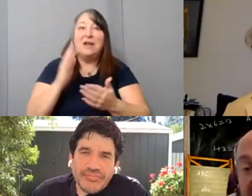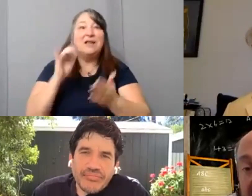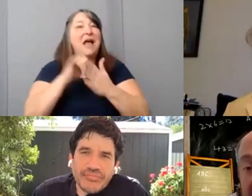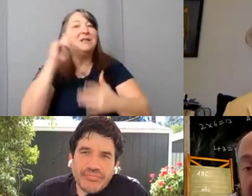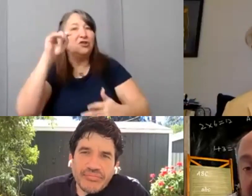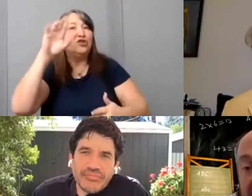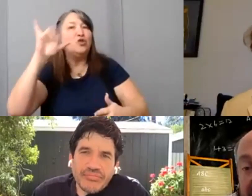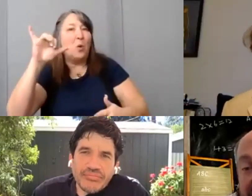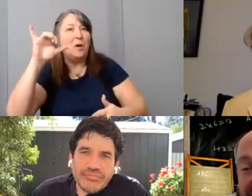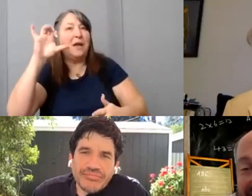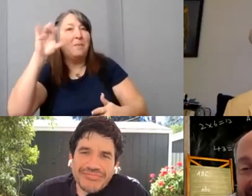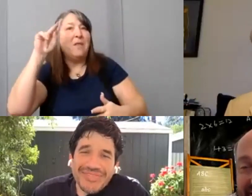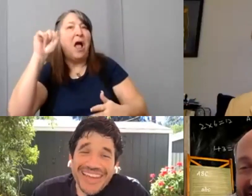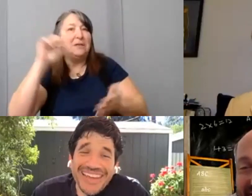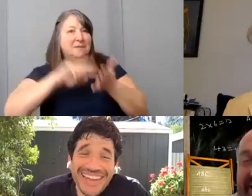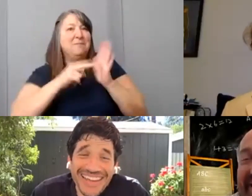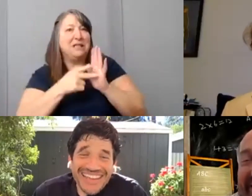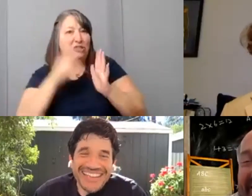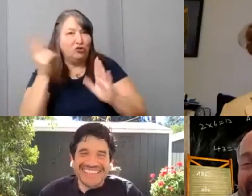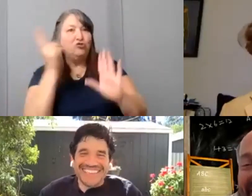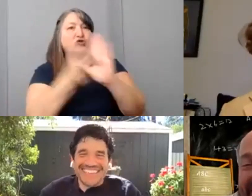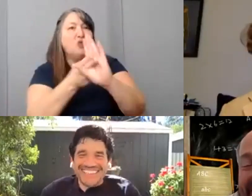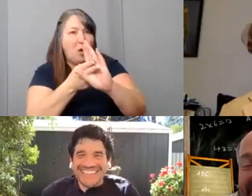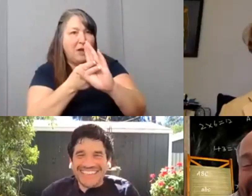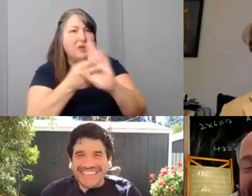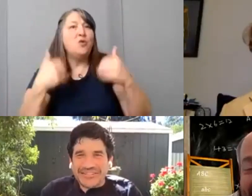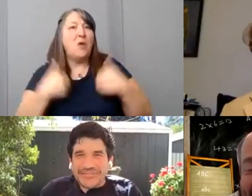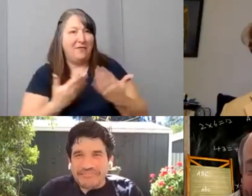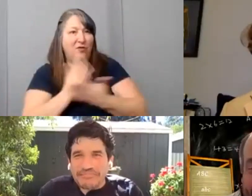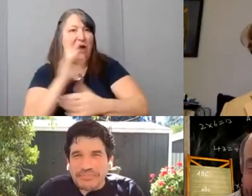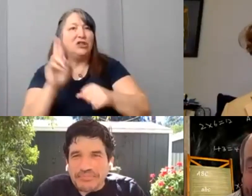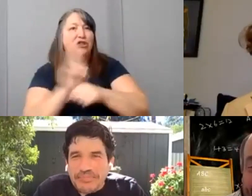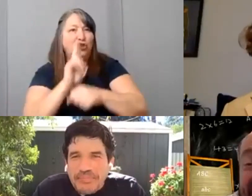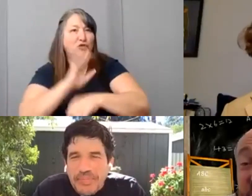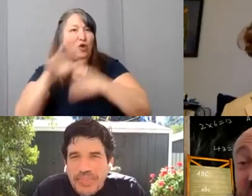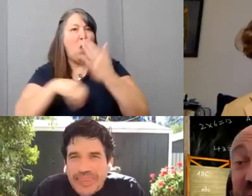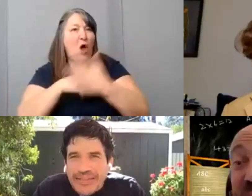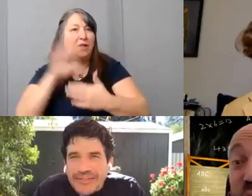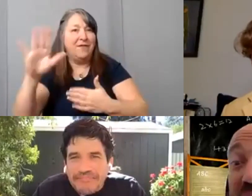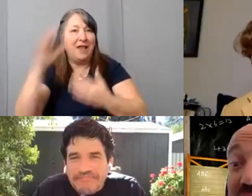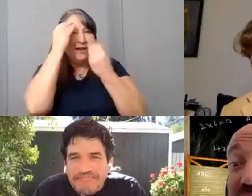[Nic] Okay well that's awesome the uh thank you … [Danny] That's why I brought it up.